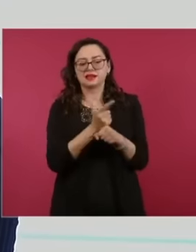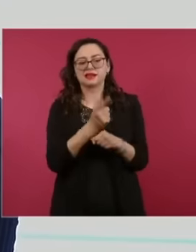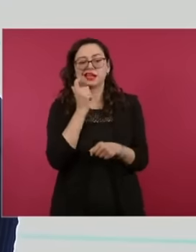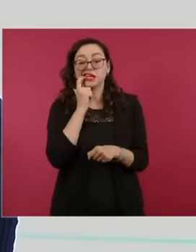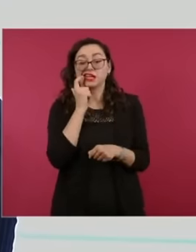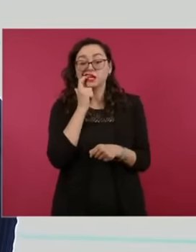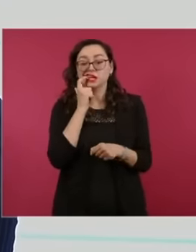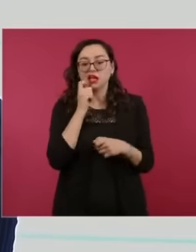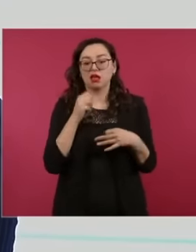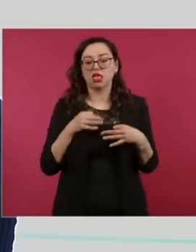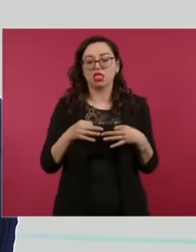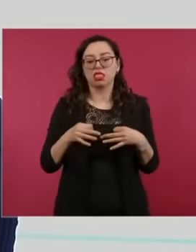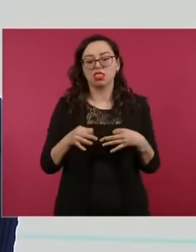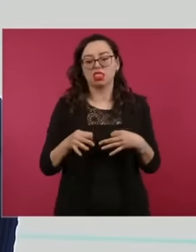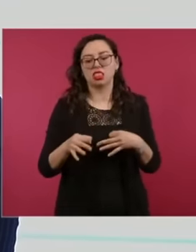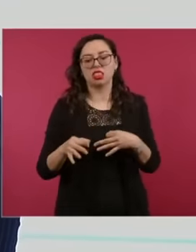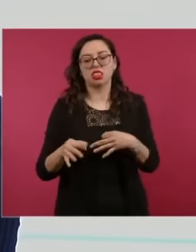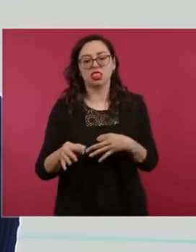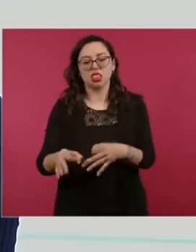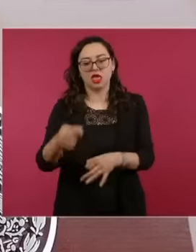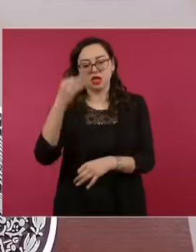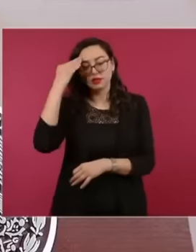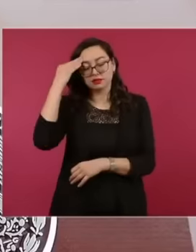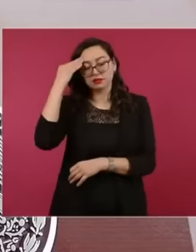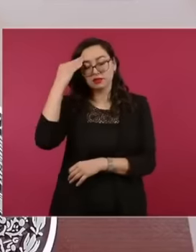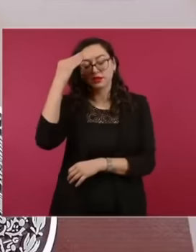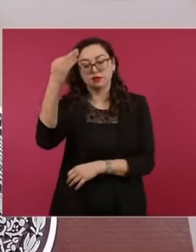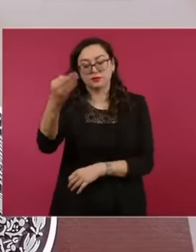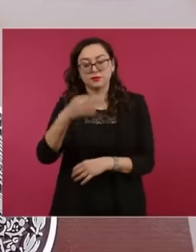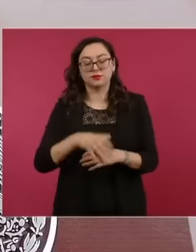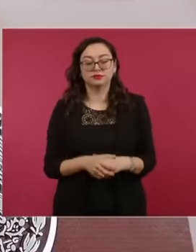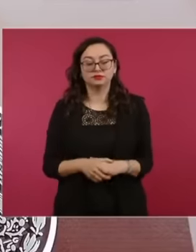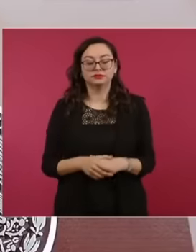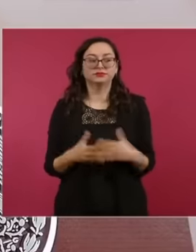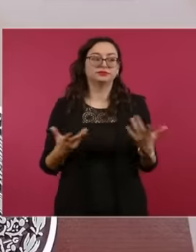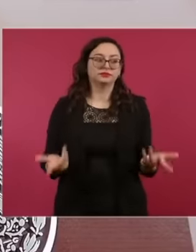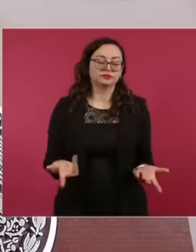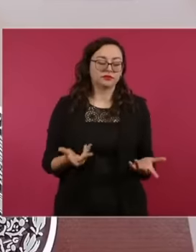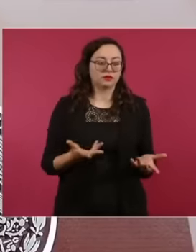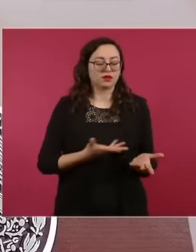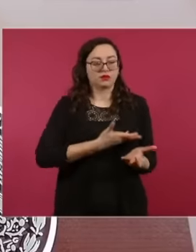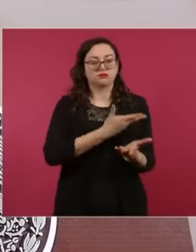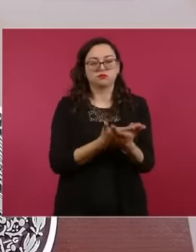gone to all judicial instances to answer each of the demands and each of